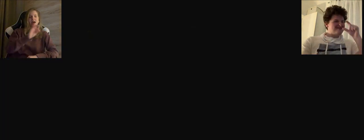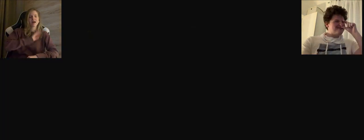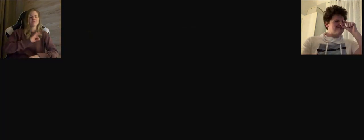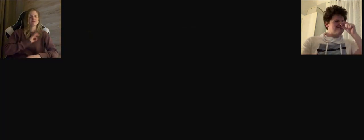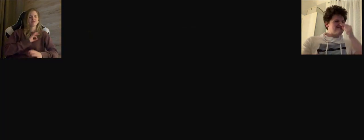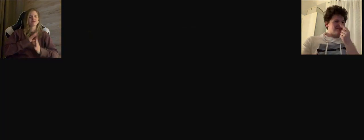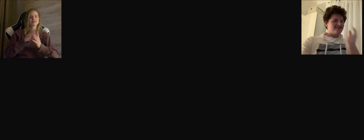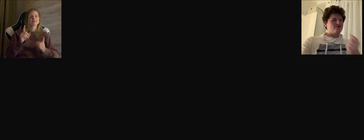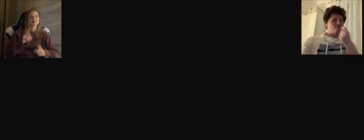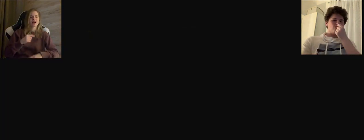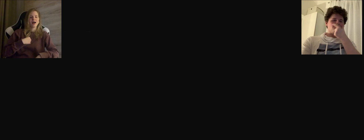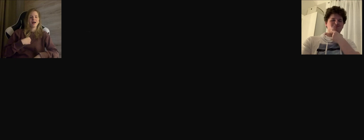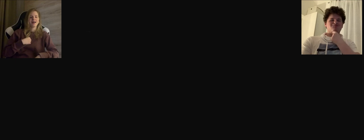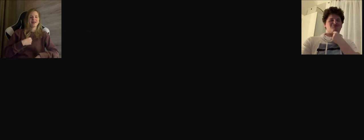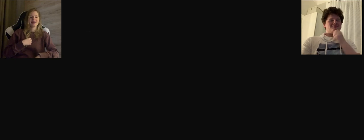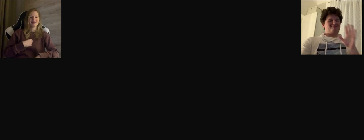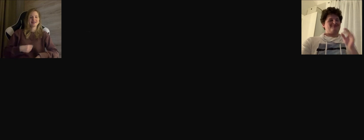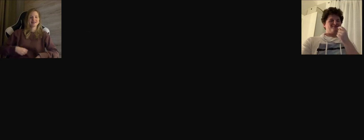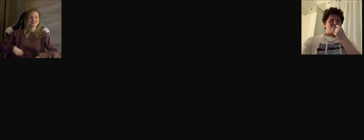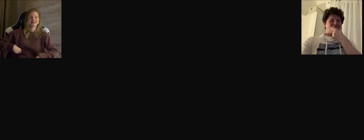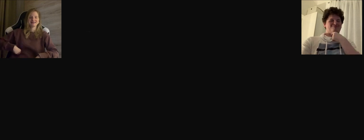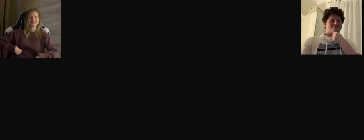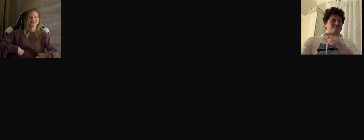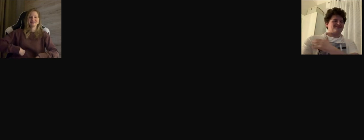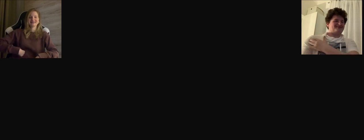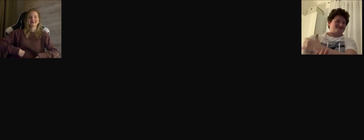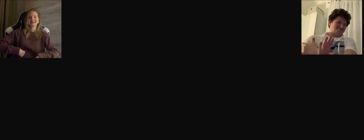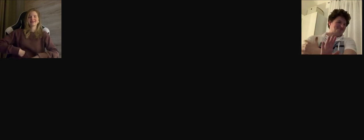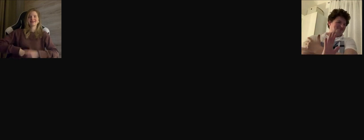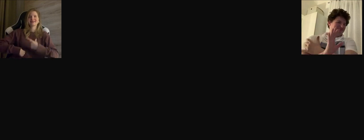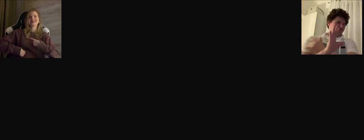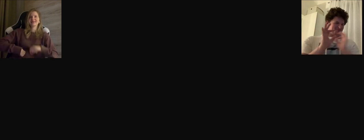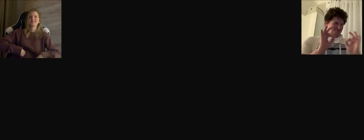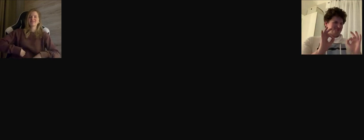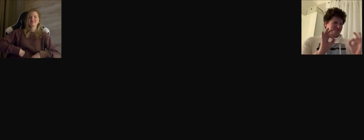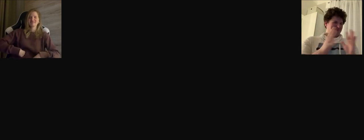A: yes, because clearly his nose XD A Vin is his sign sign is "Brody"